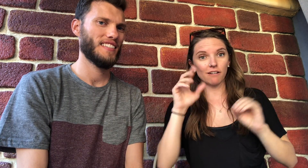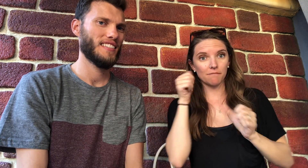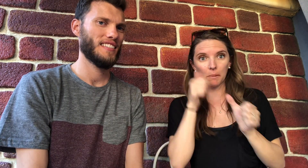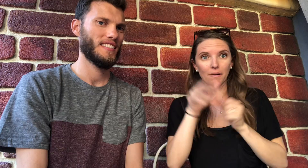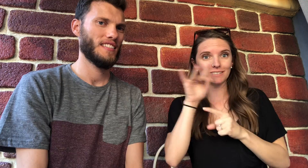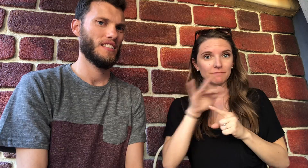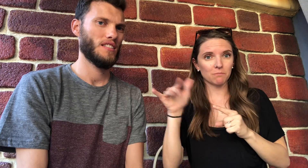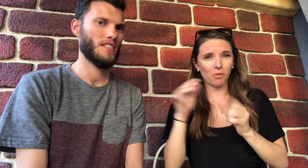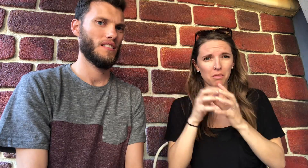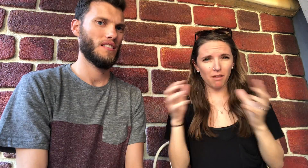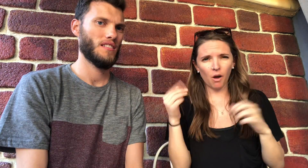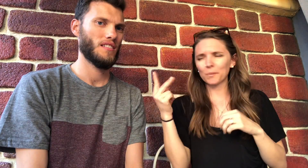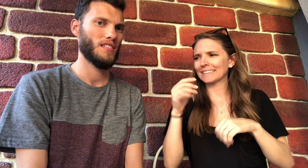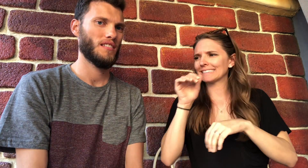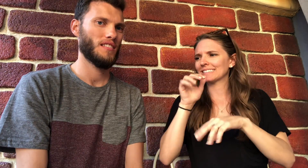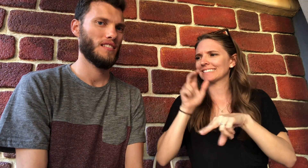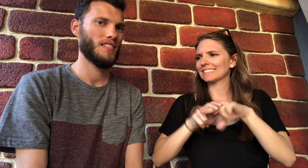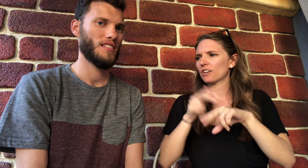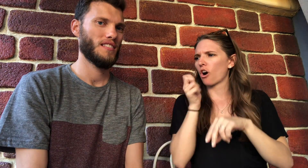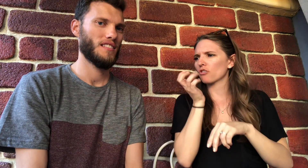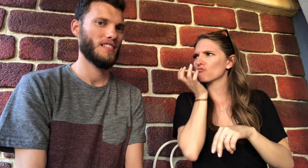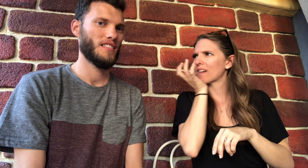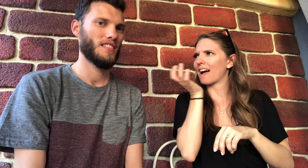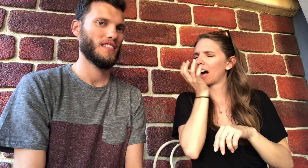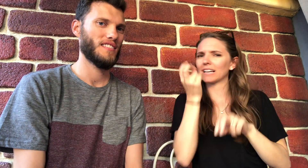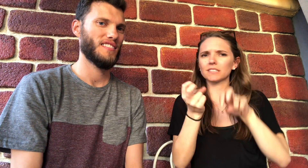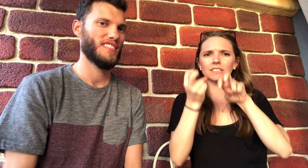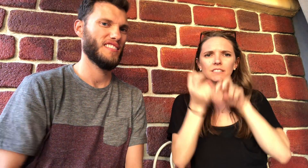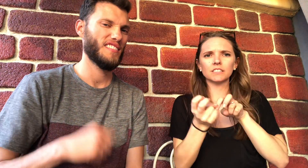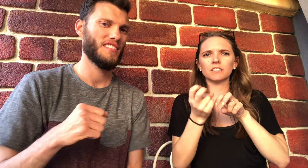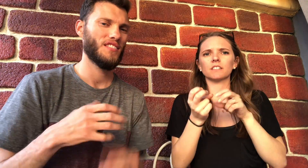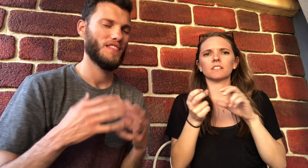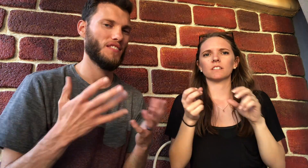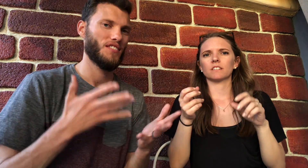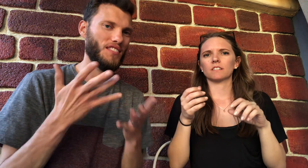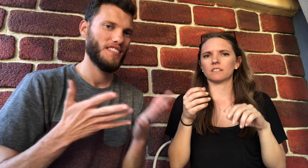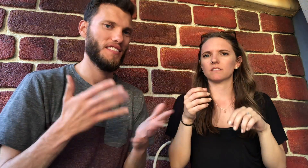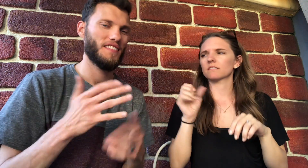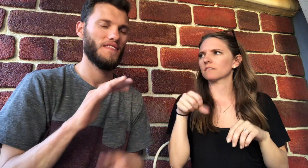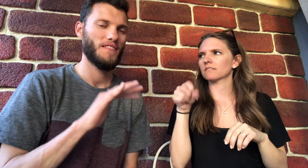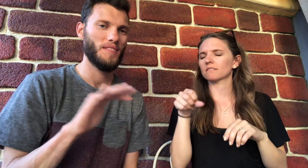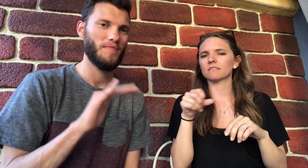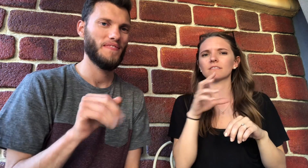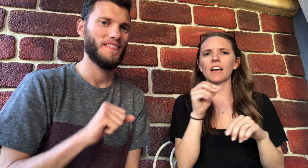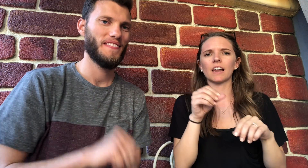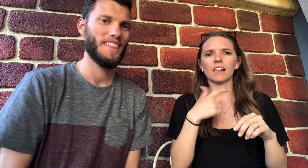I remember finger spelling a lot. We were sitting on the grass together, gesturing and spelling.